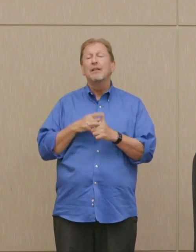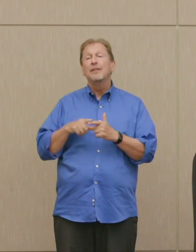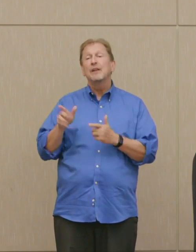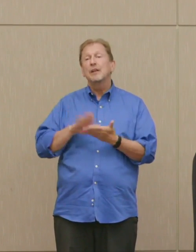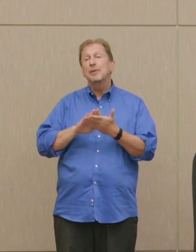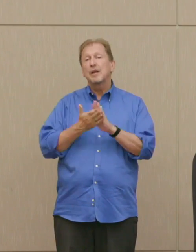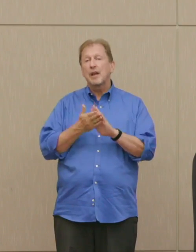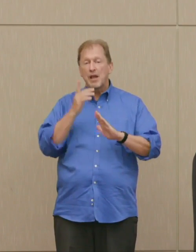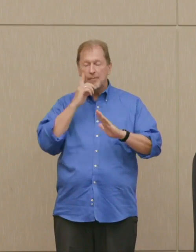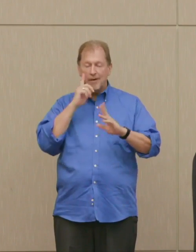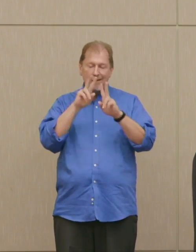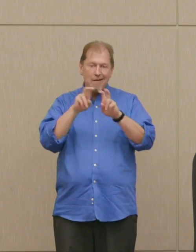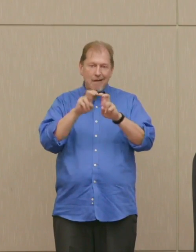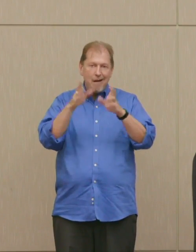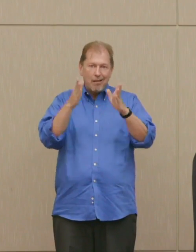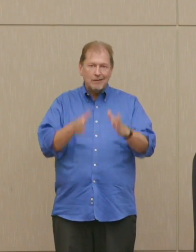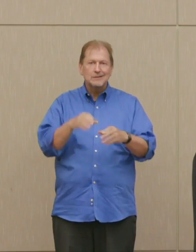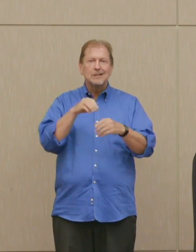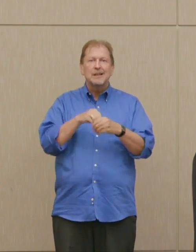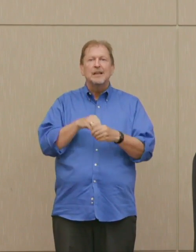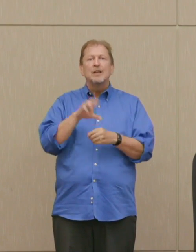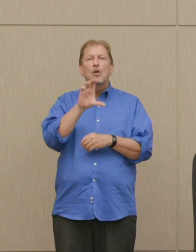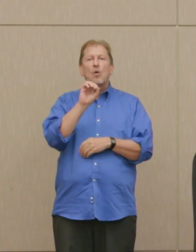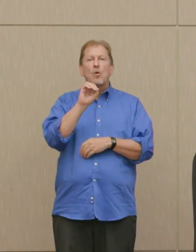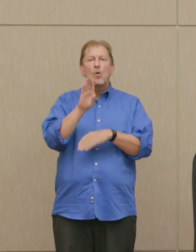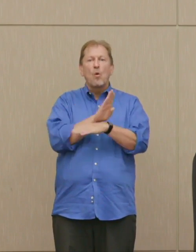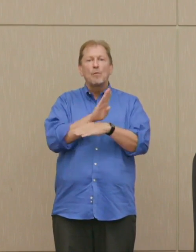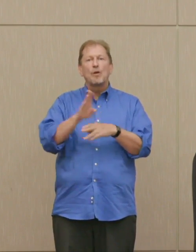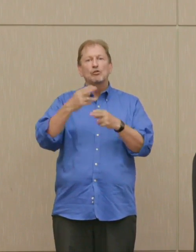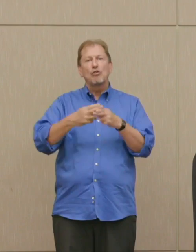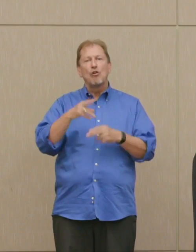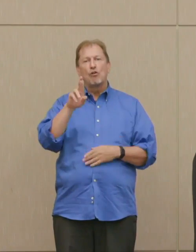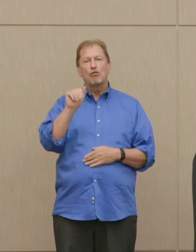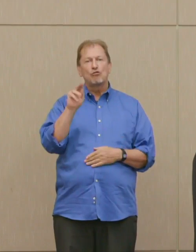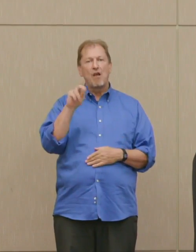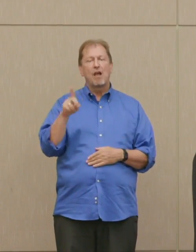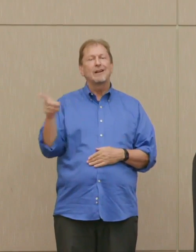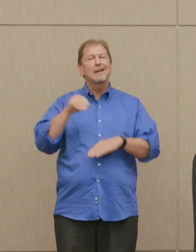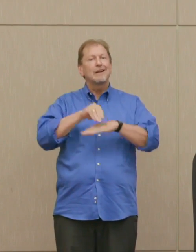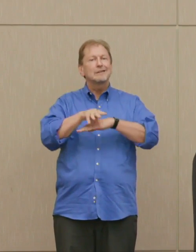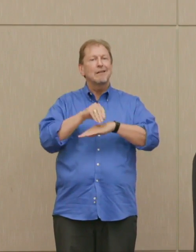the RAND Corporation, and consultant to the defense department and the White House, specializing